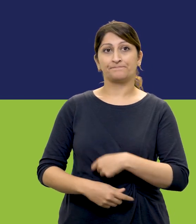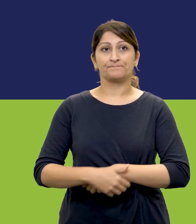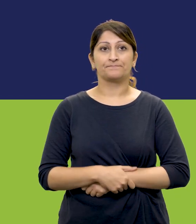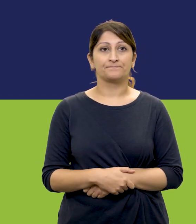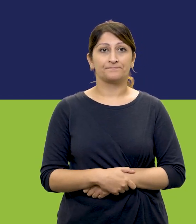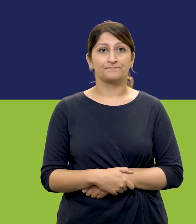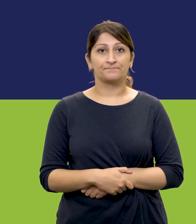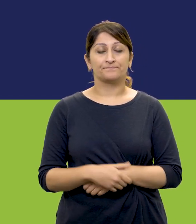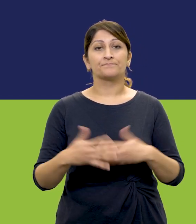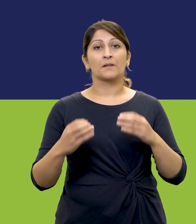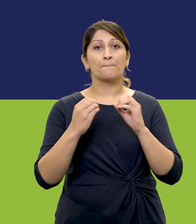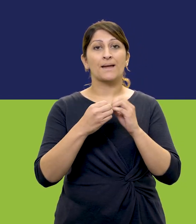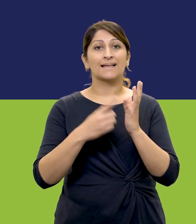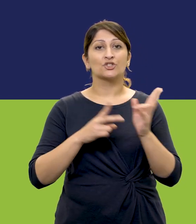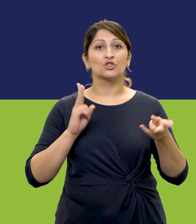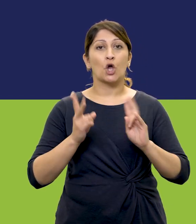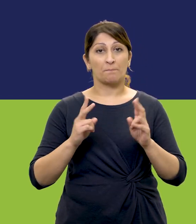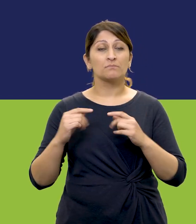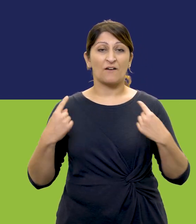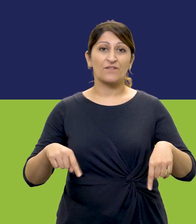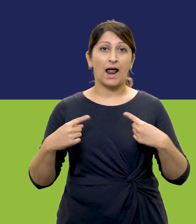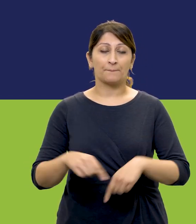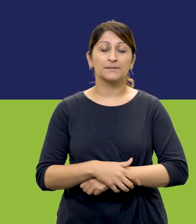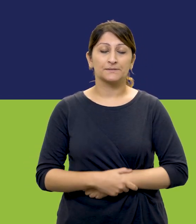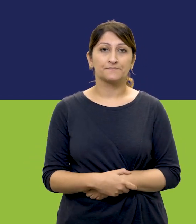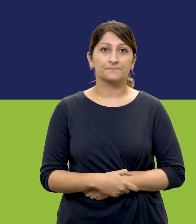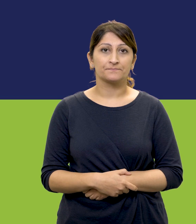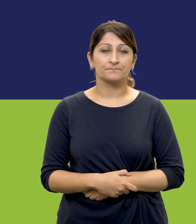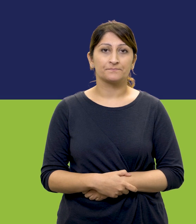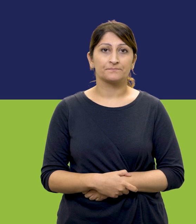British sign language and interpreters are available at leeds.gov.uk